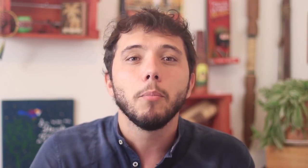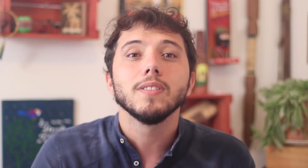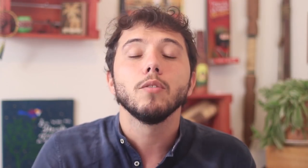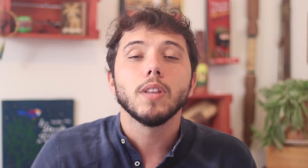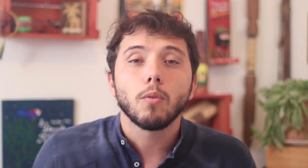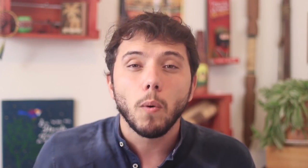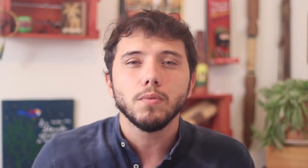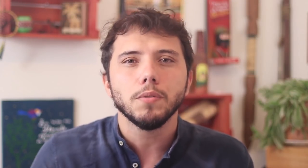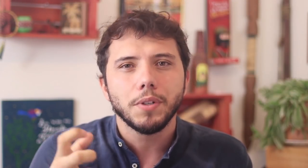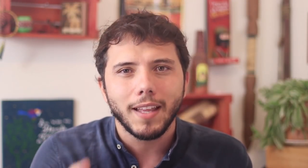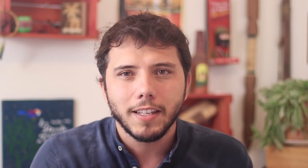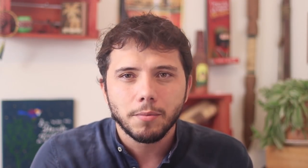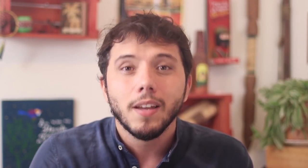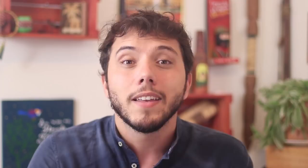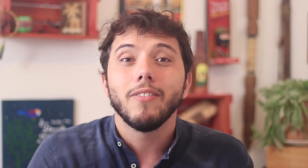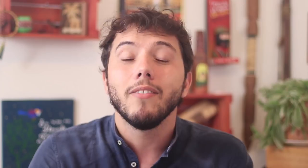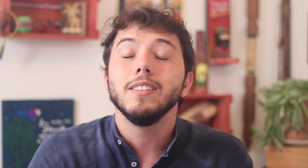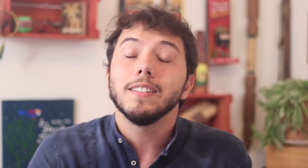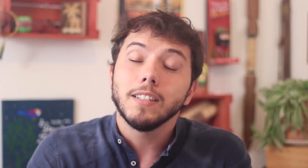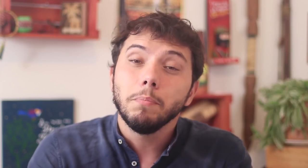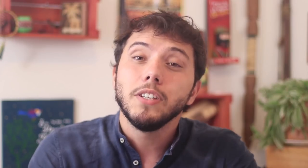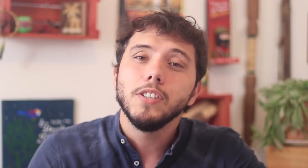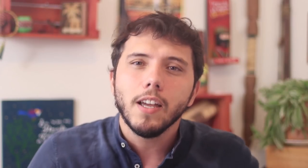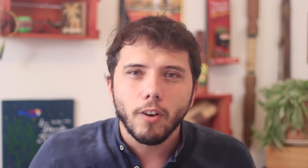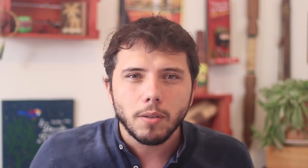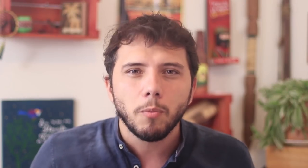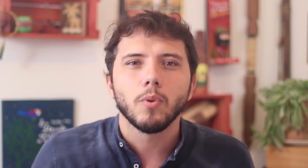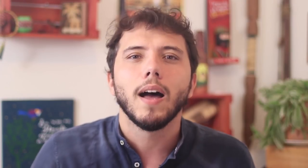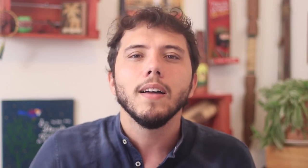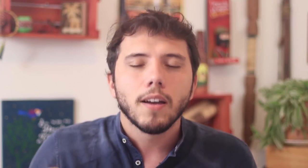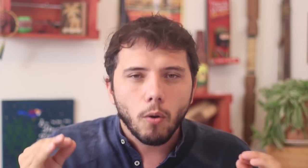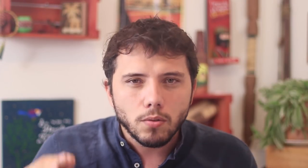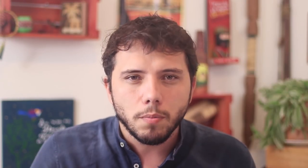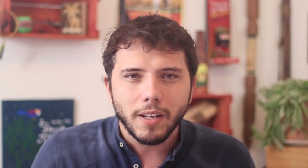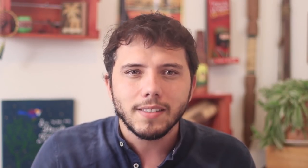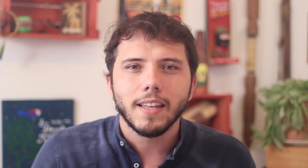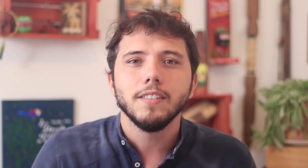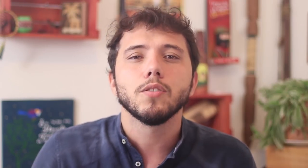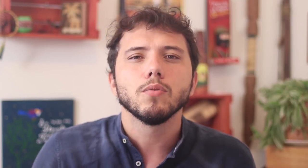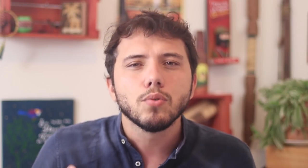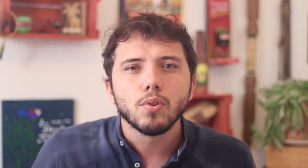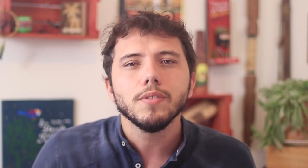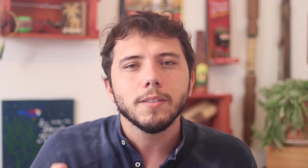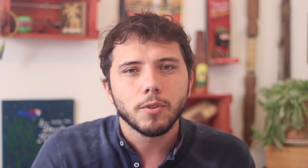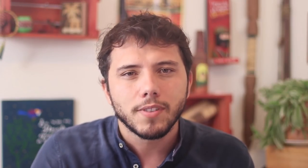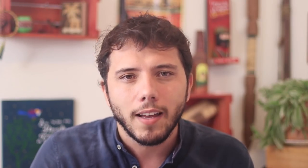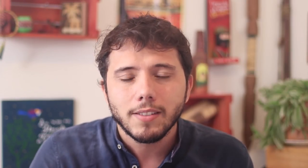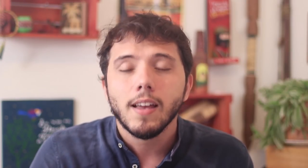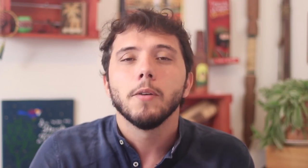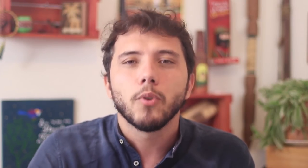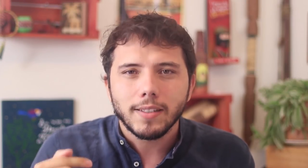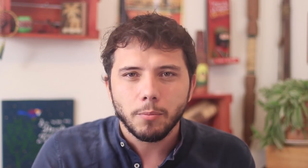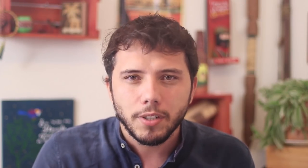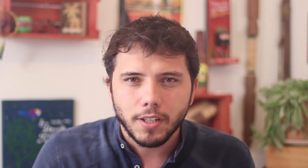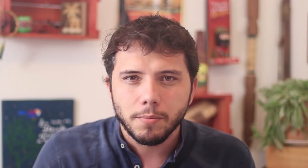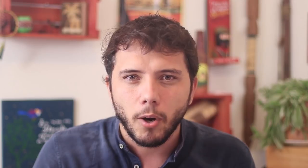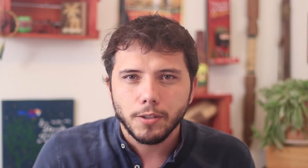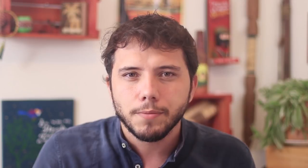and the fight against the authoritarianism that will try to keep the popular revolt against the president, against the others responsible for this death policy